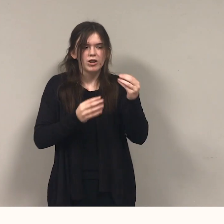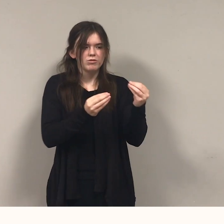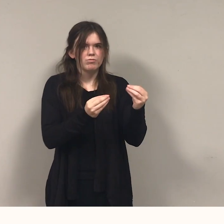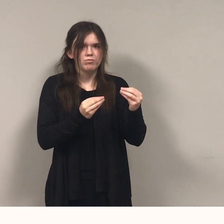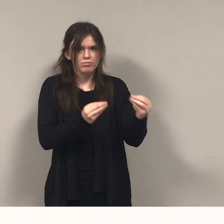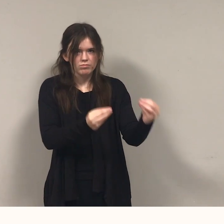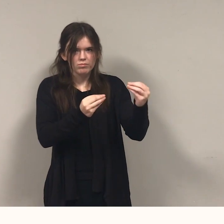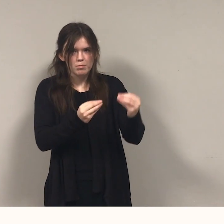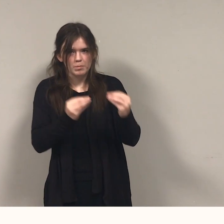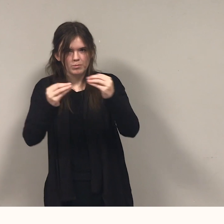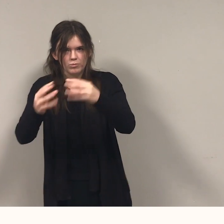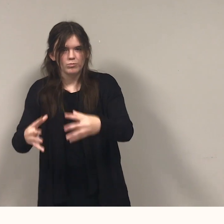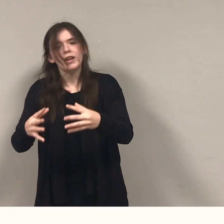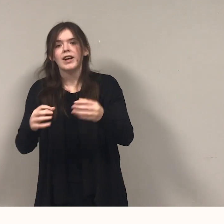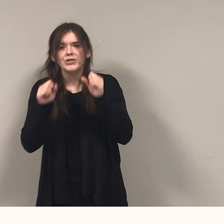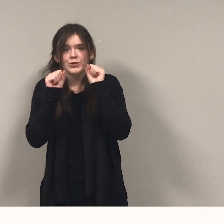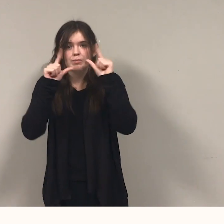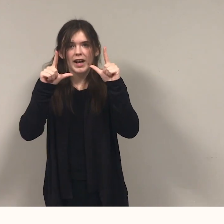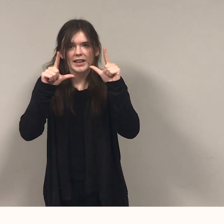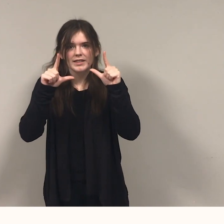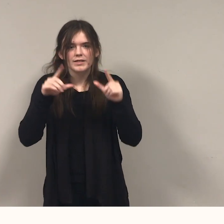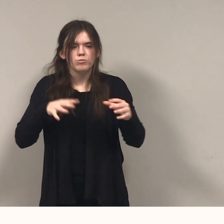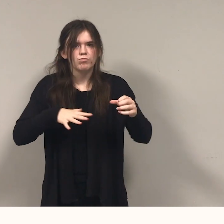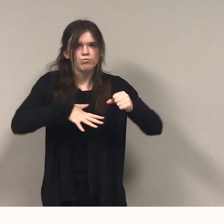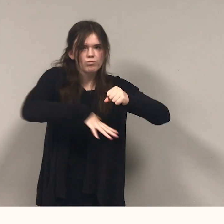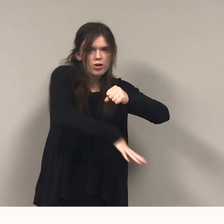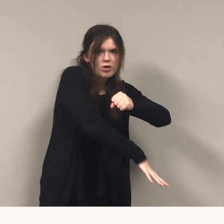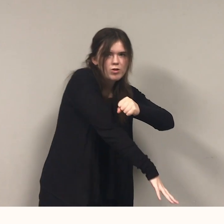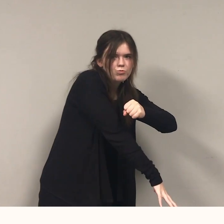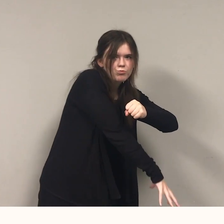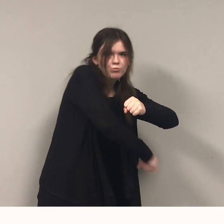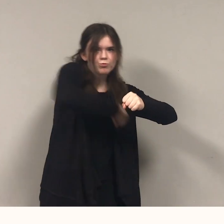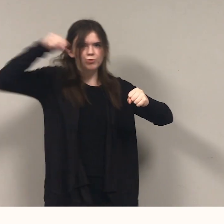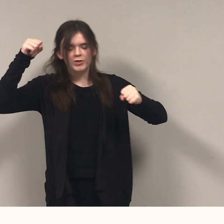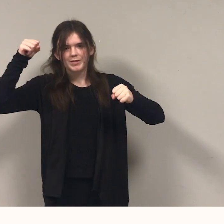He digs right down into his pack, "Pirate, would you like a snack?"